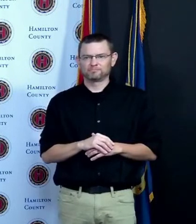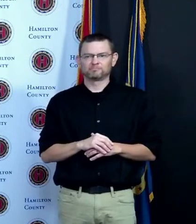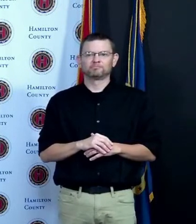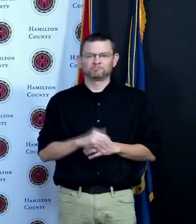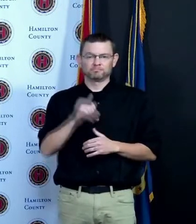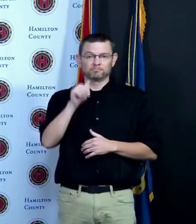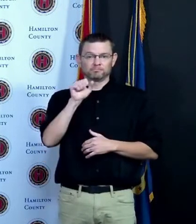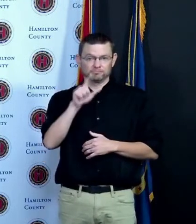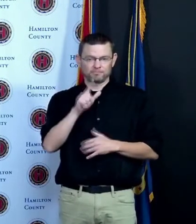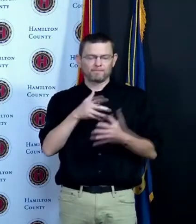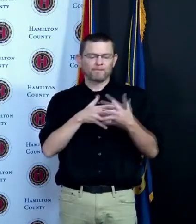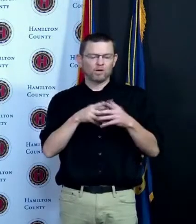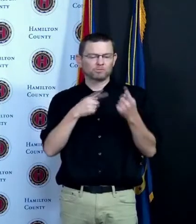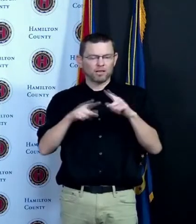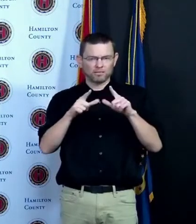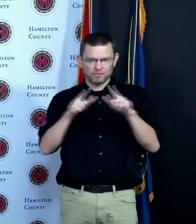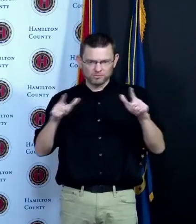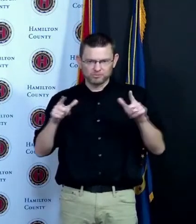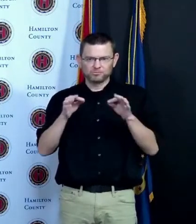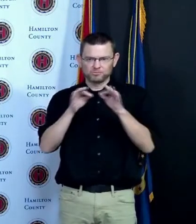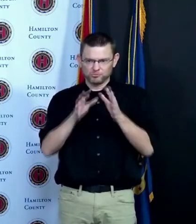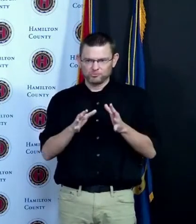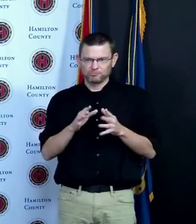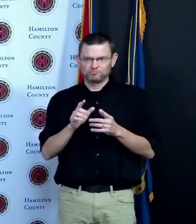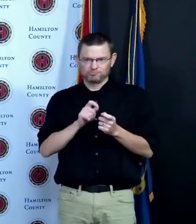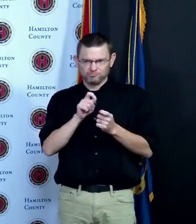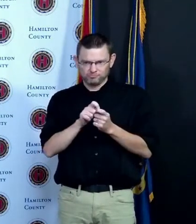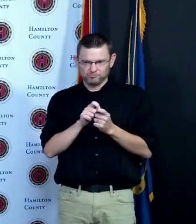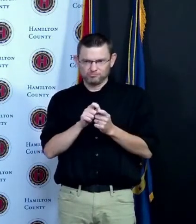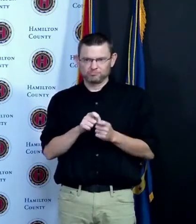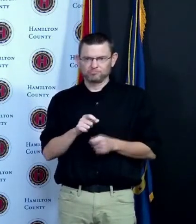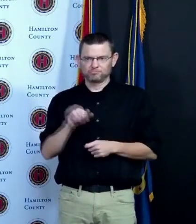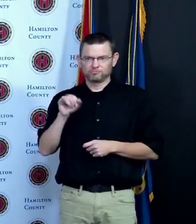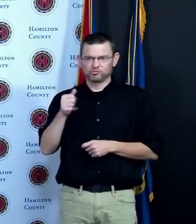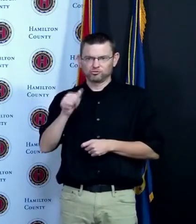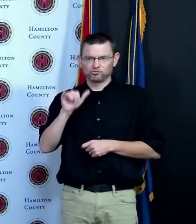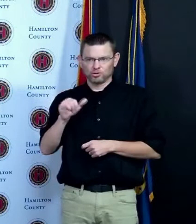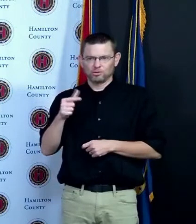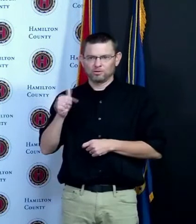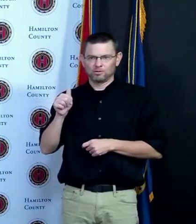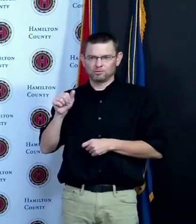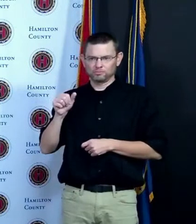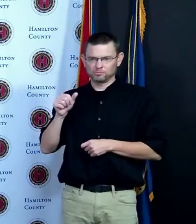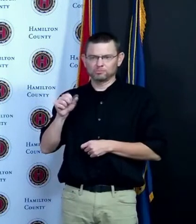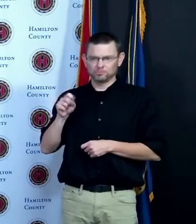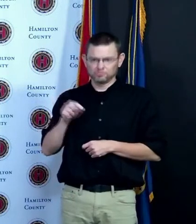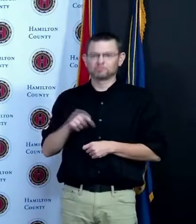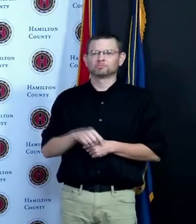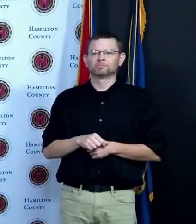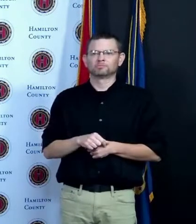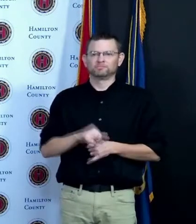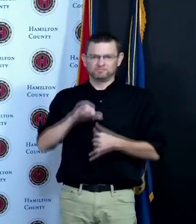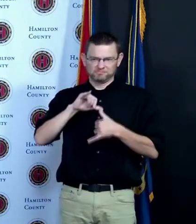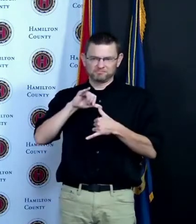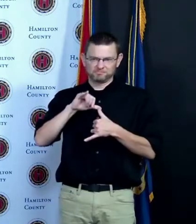specifically Jay Gates Vicki Emerson and Tim Hodges and we had a woman named Sarah here with